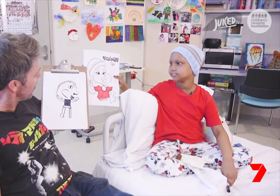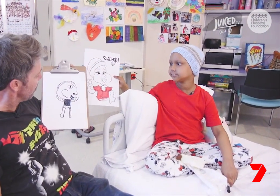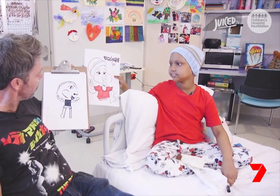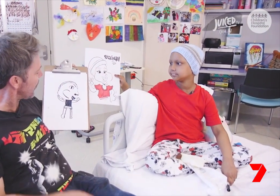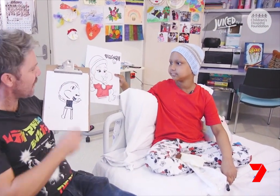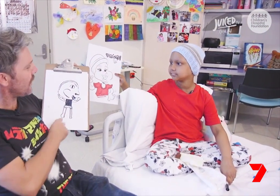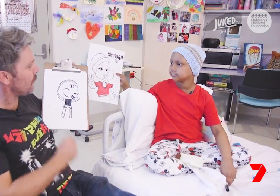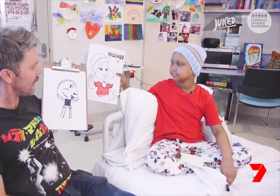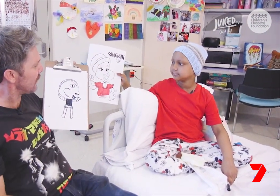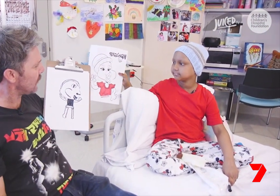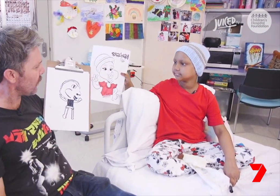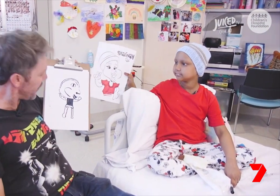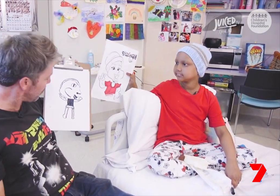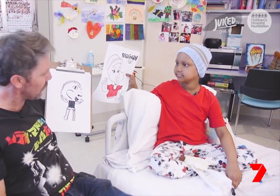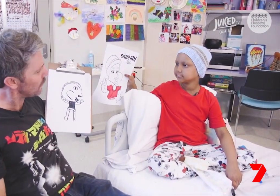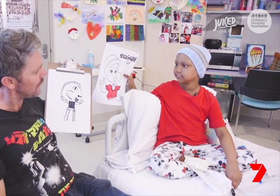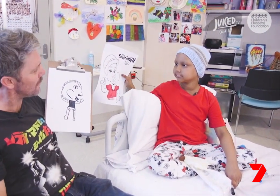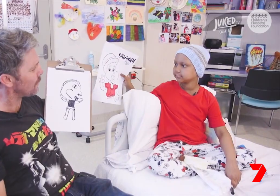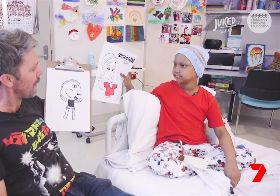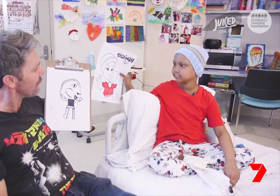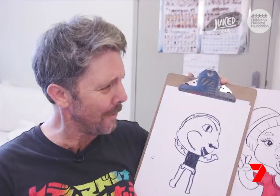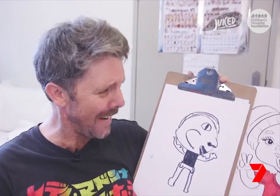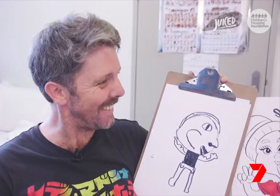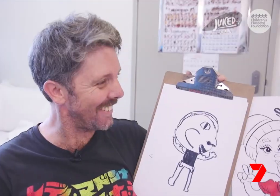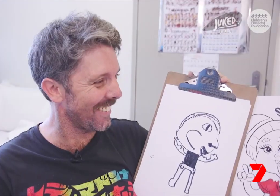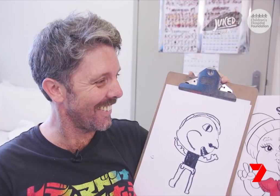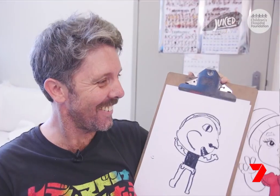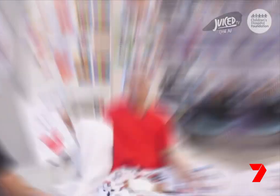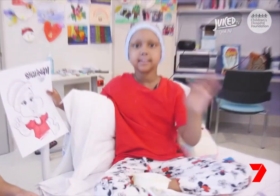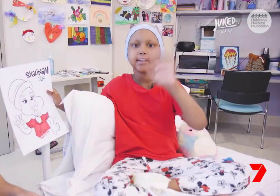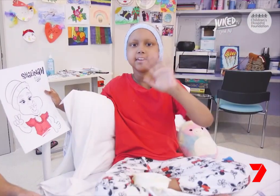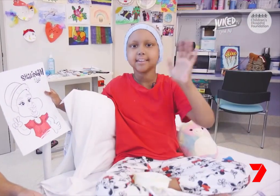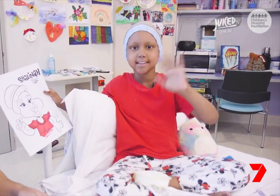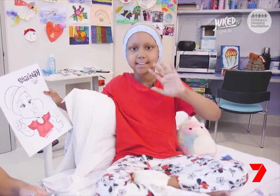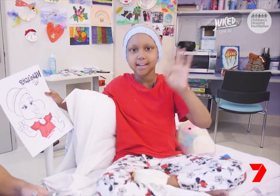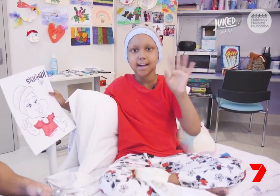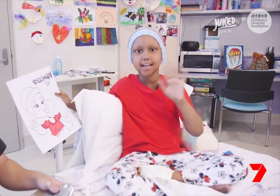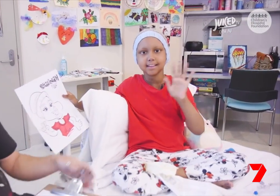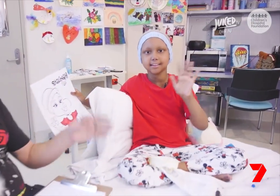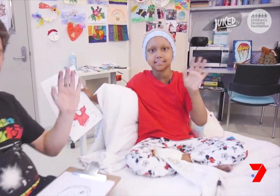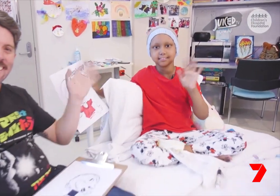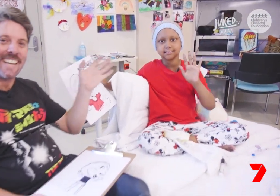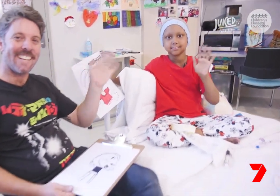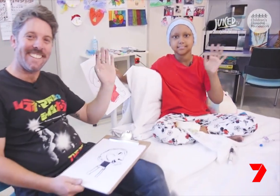I think you taught me a few good tips as well. Thanks! See you later, guys. See you later.